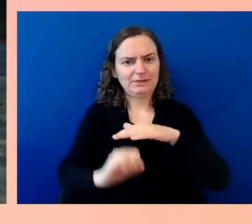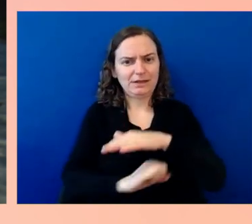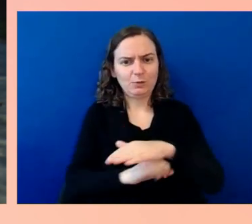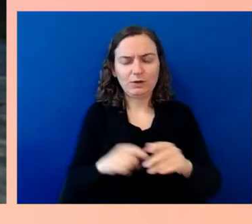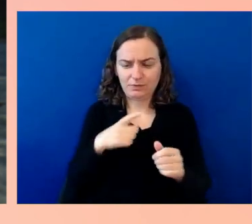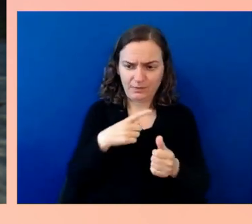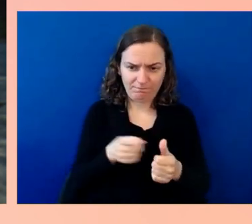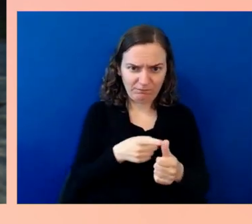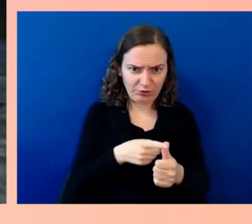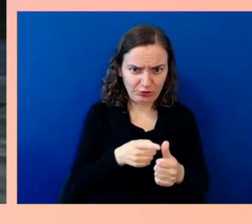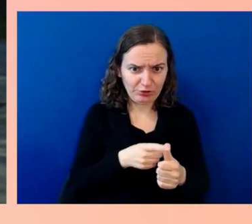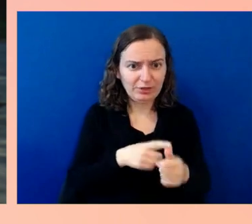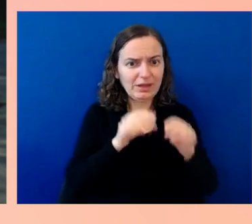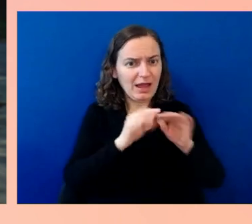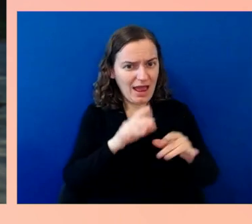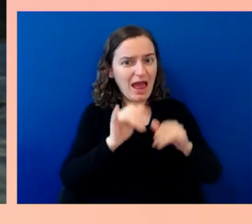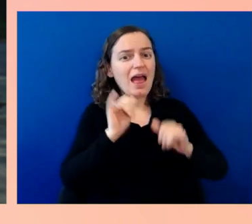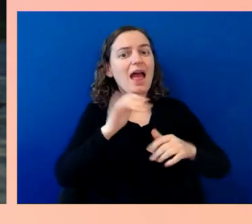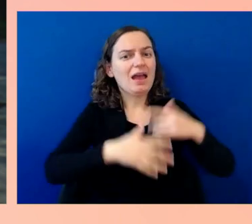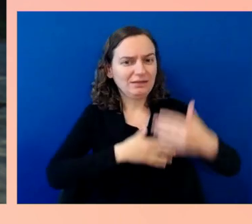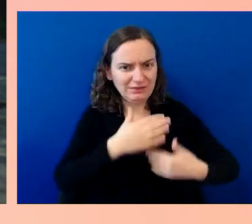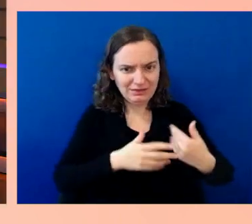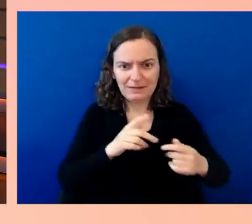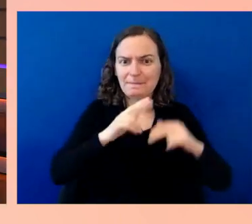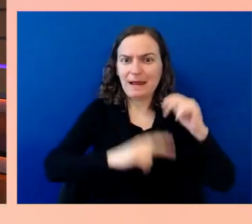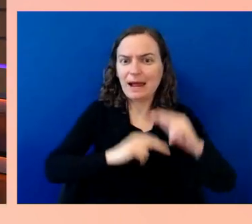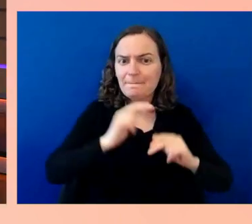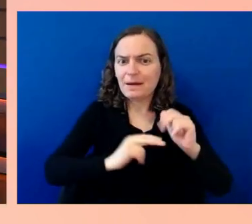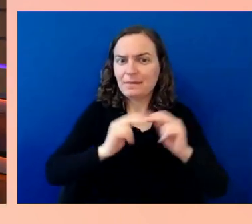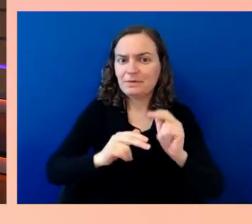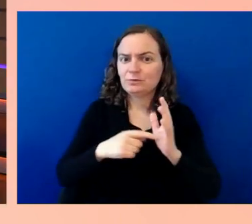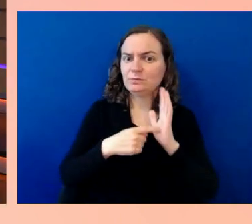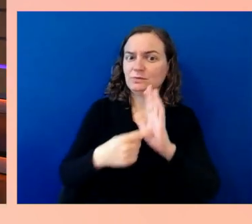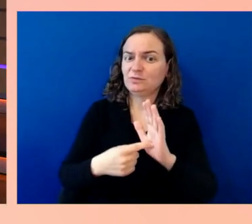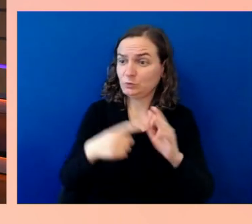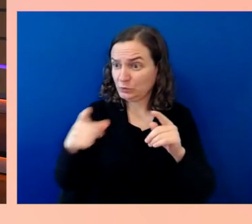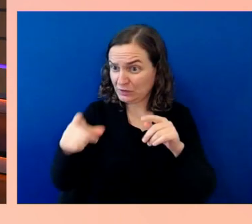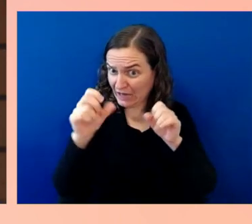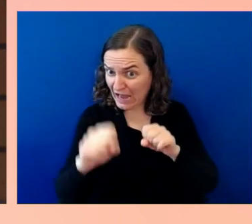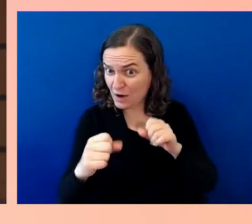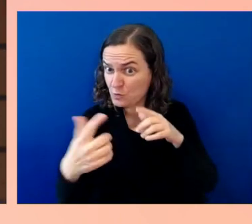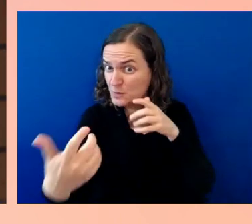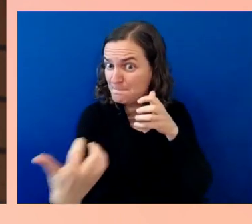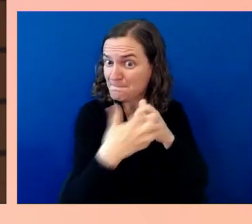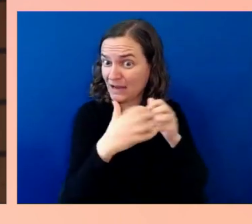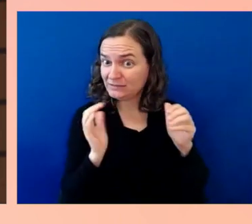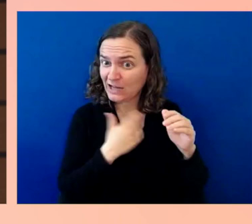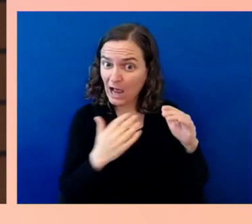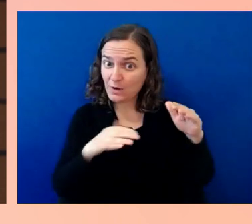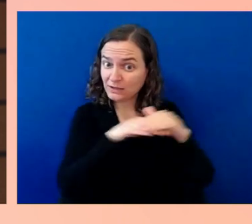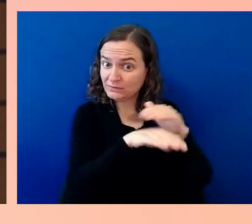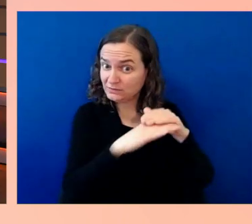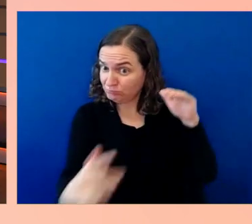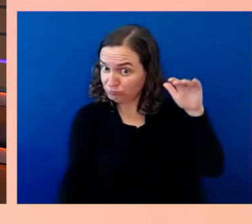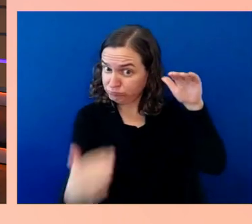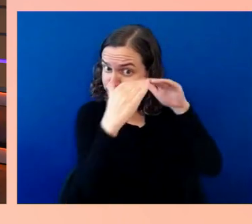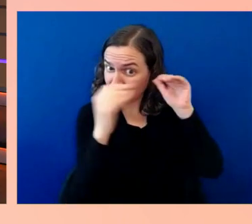That is fantastic; I love it. Thank you so much. That's great. Great talking with you. You too. I guess we're going back to Jenny. I think so. It's all up to